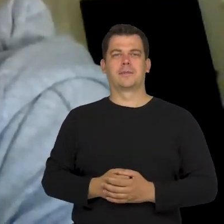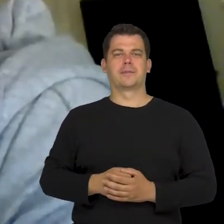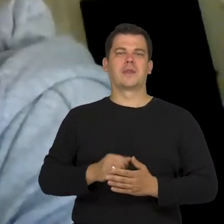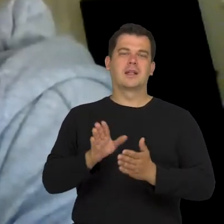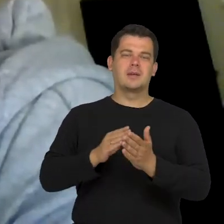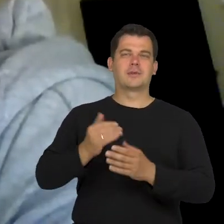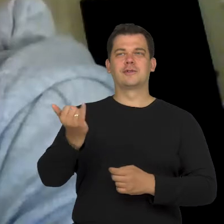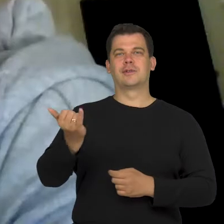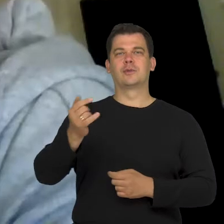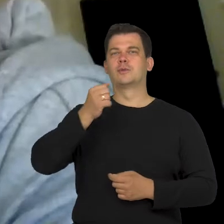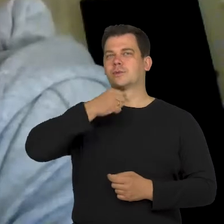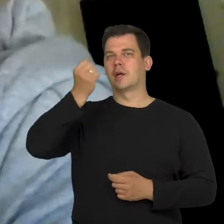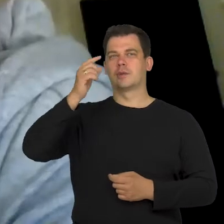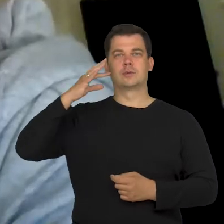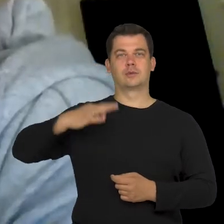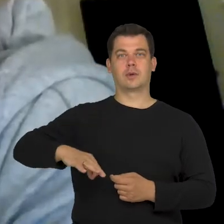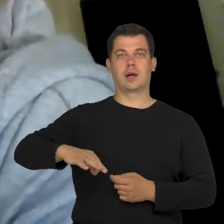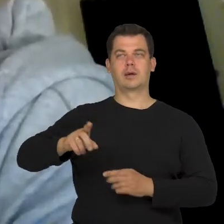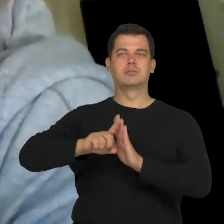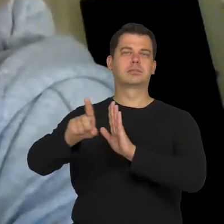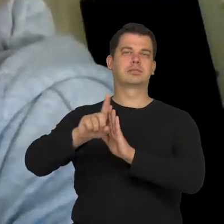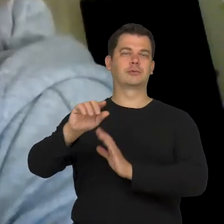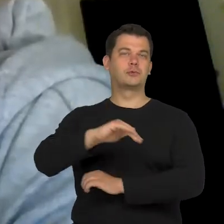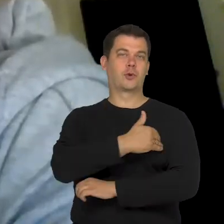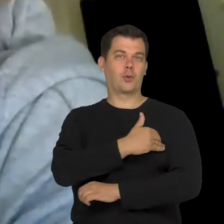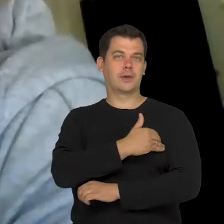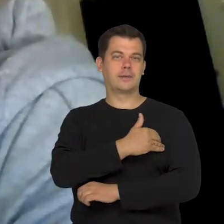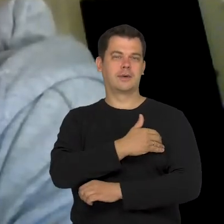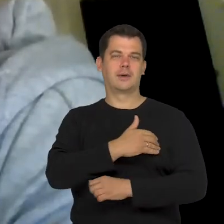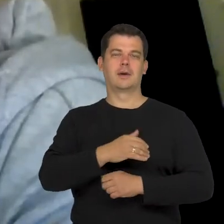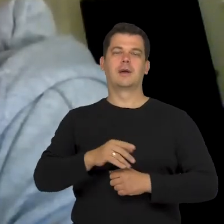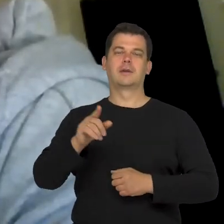e.g. my older daughter who goes to school, the problem is that